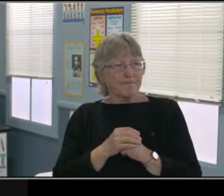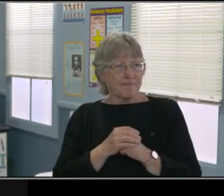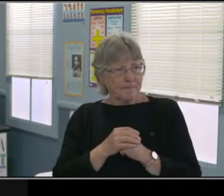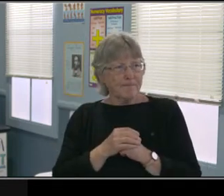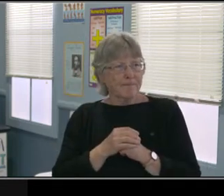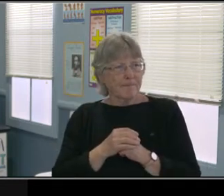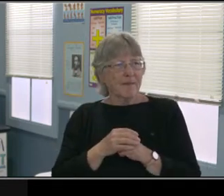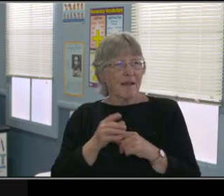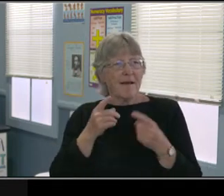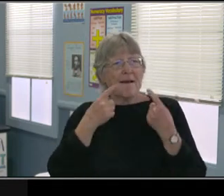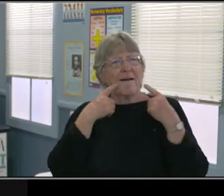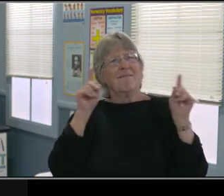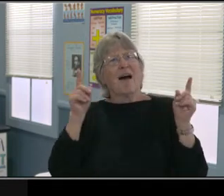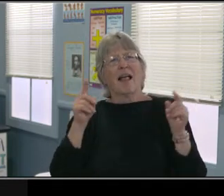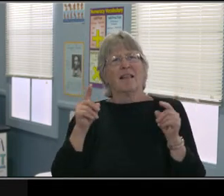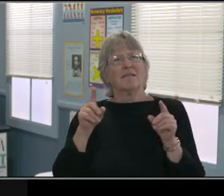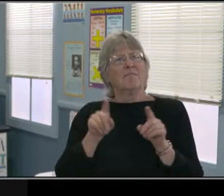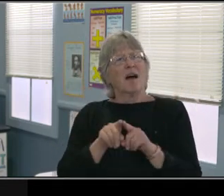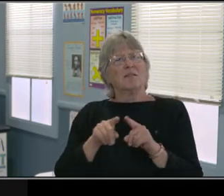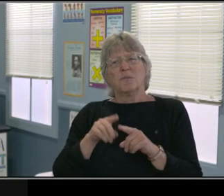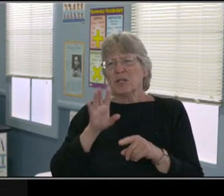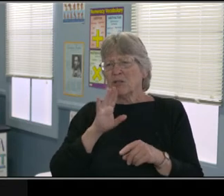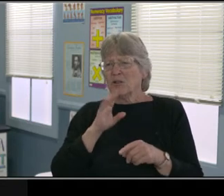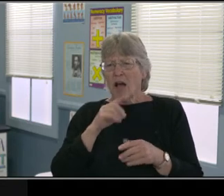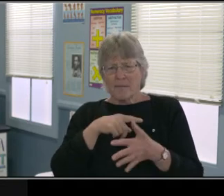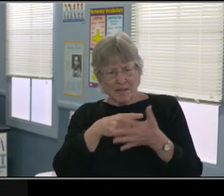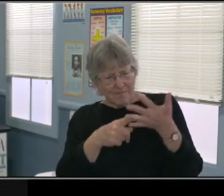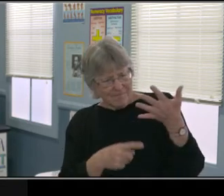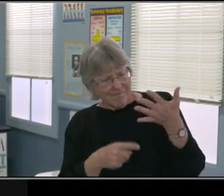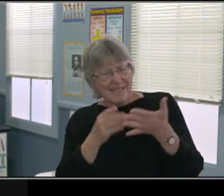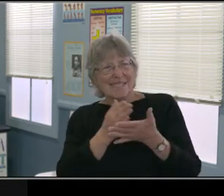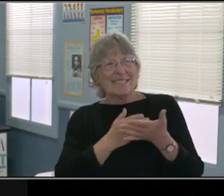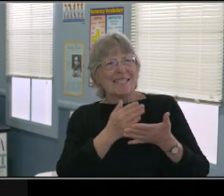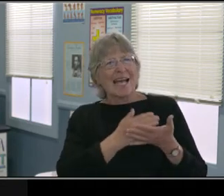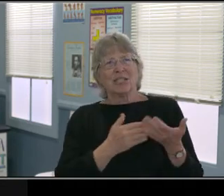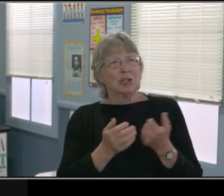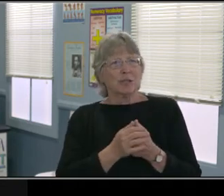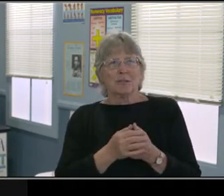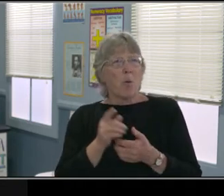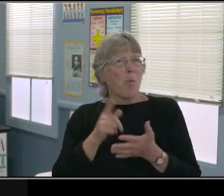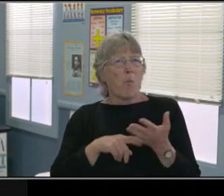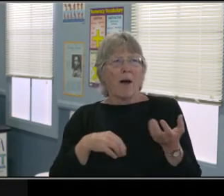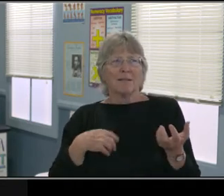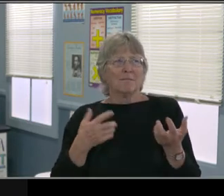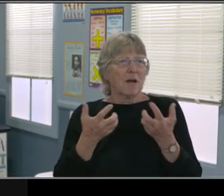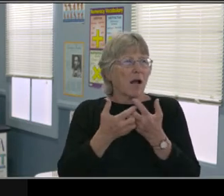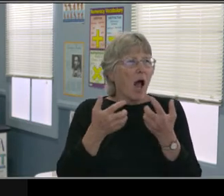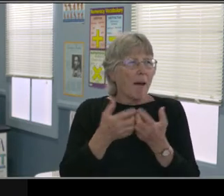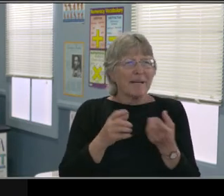So I've given you kind of an overview but I'm gonna give you a few examples. And I know this is really what people want.